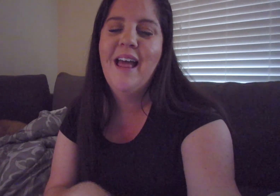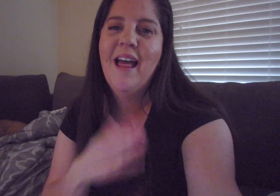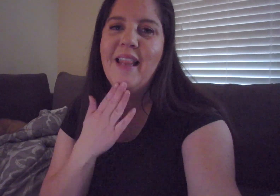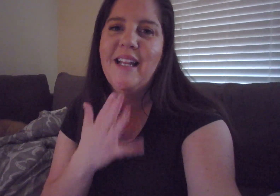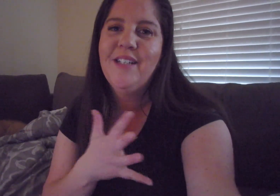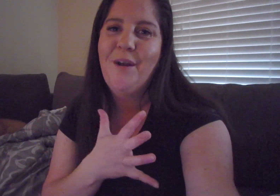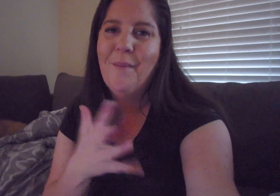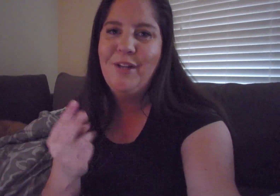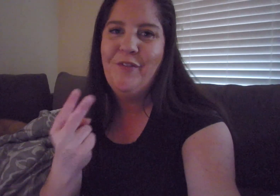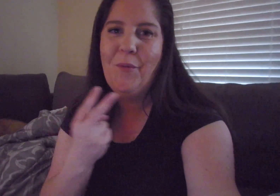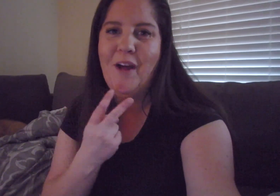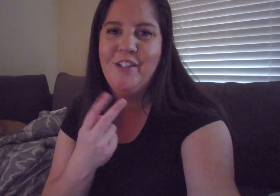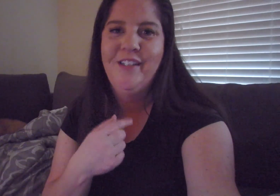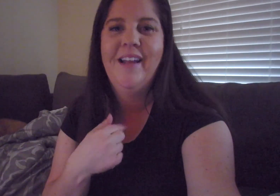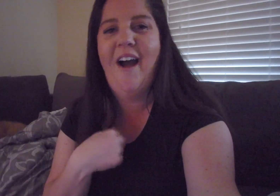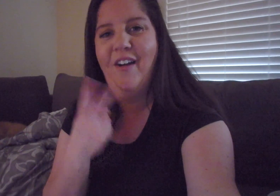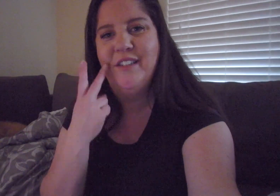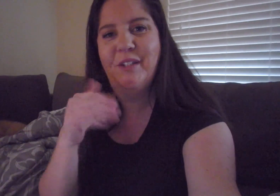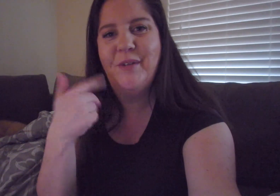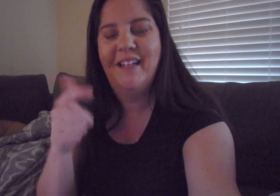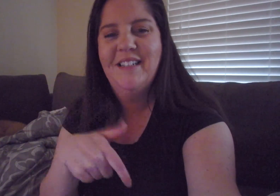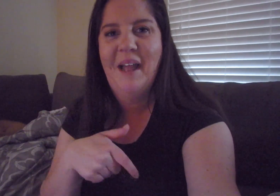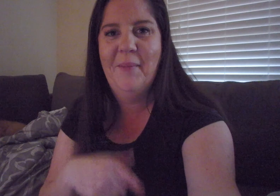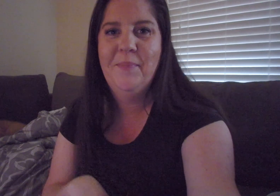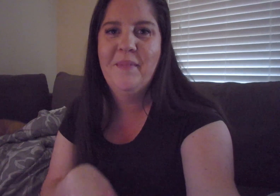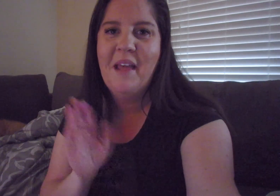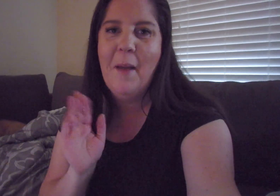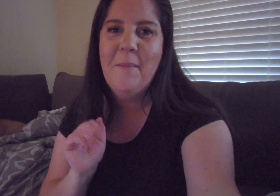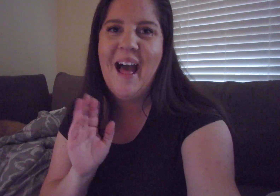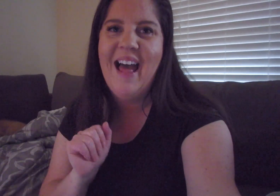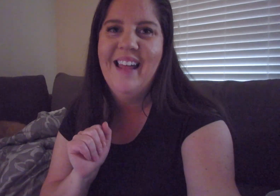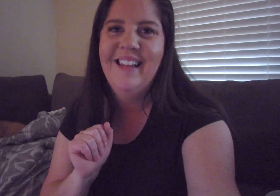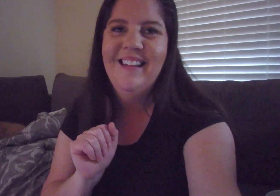Thanks so much for watching and I'll see you next time. Bye